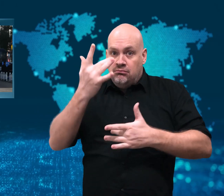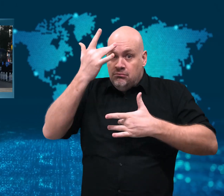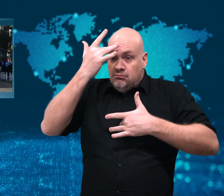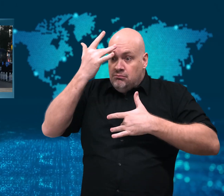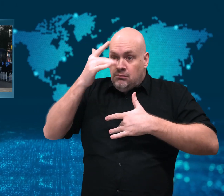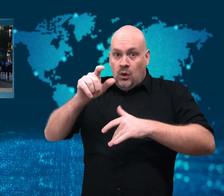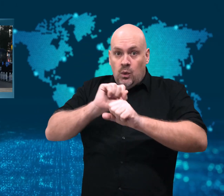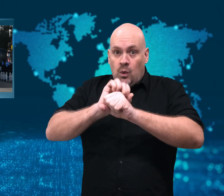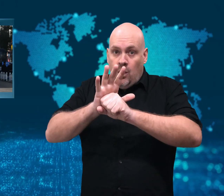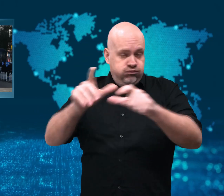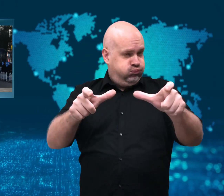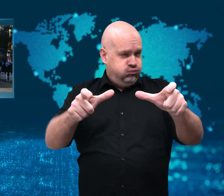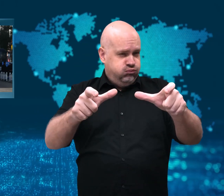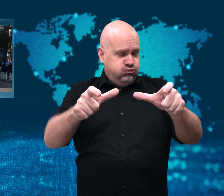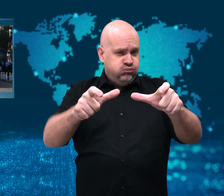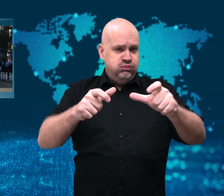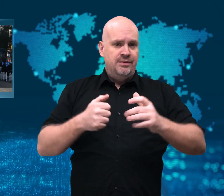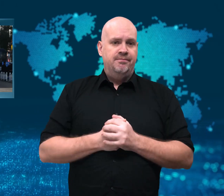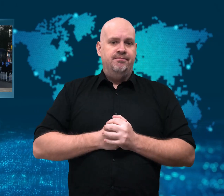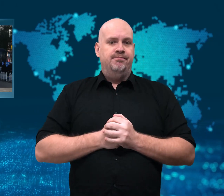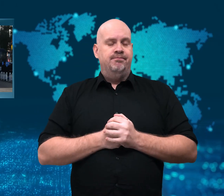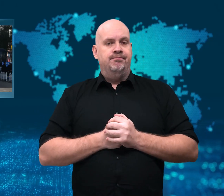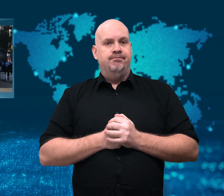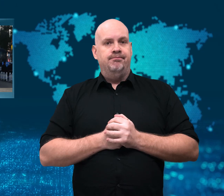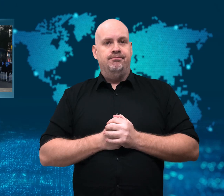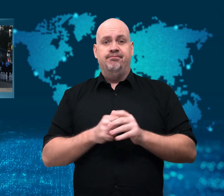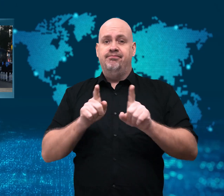In the city of Xi’an,